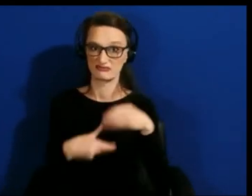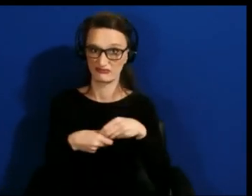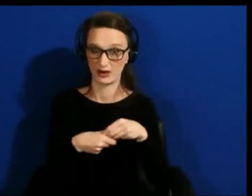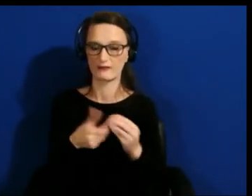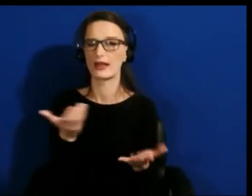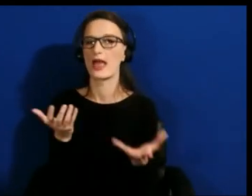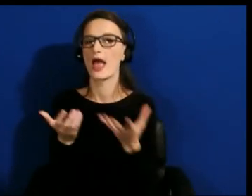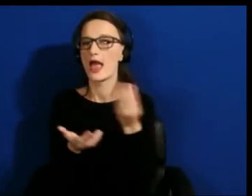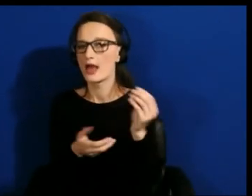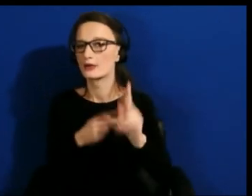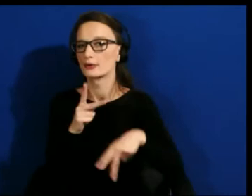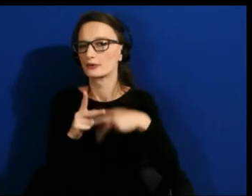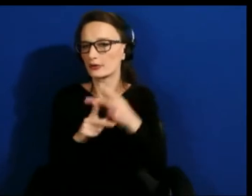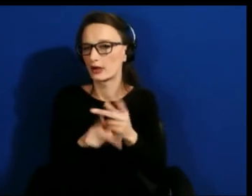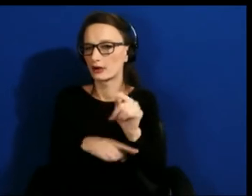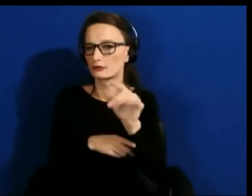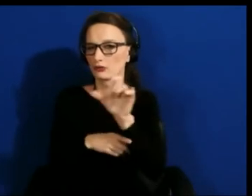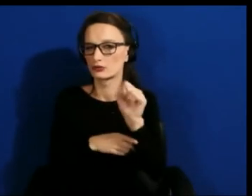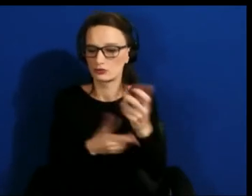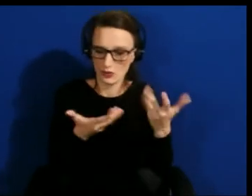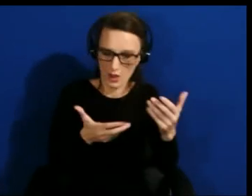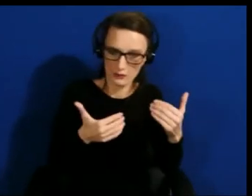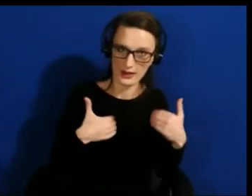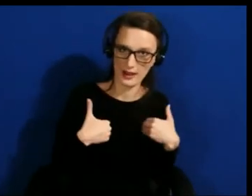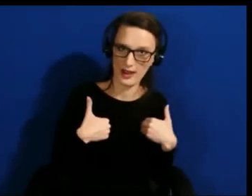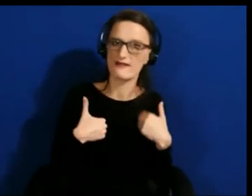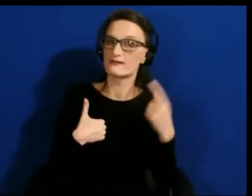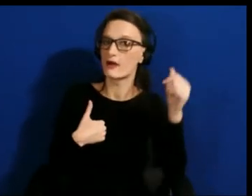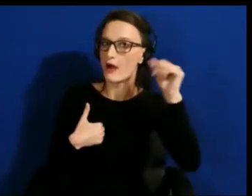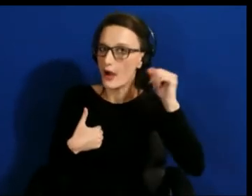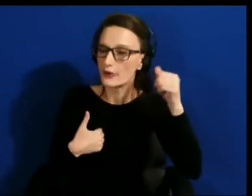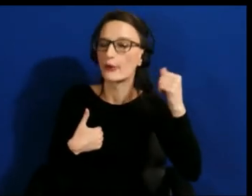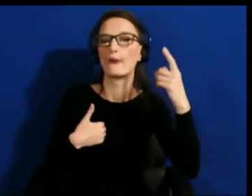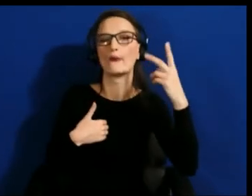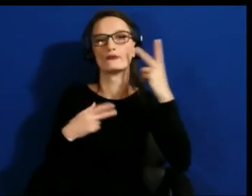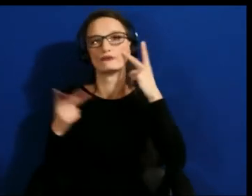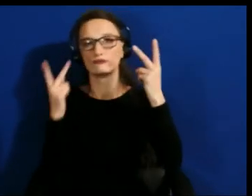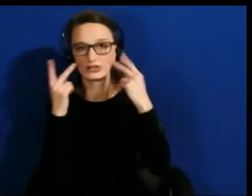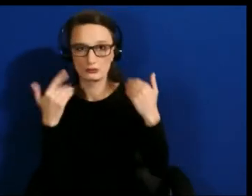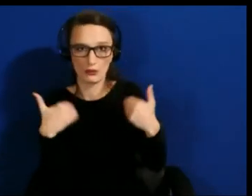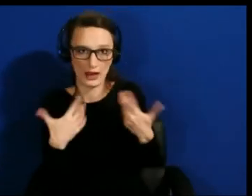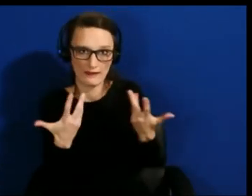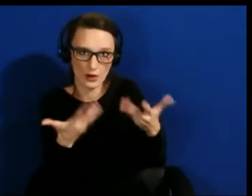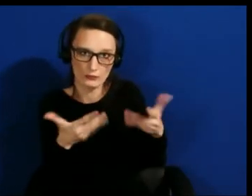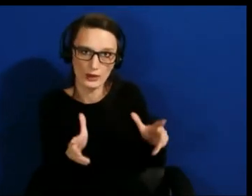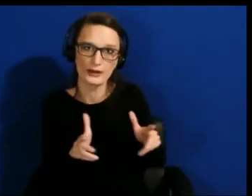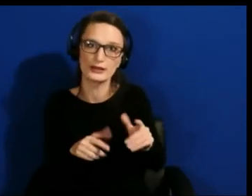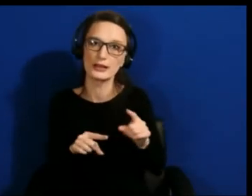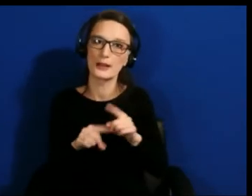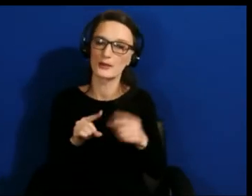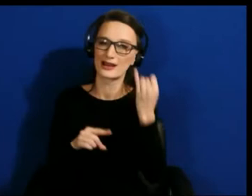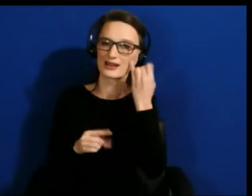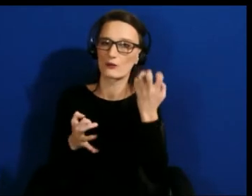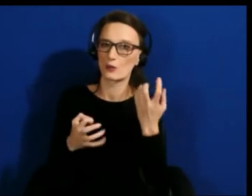We have a lot of audio/visual tools if we're looking at creating immersive experience like a motorcycle.